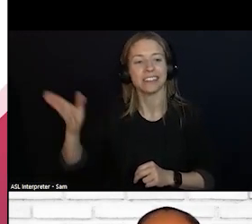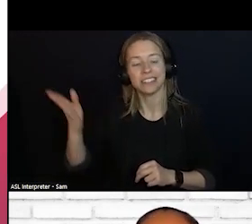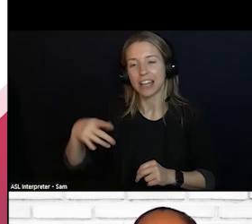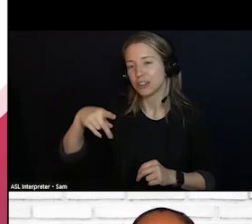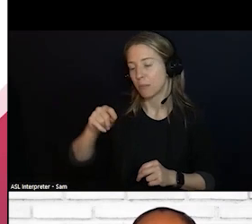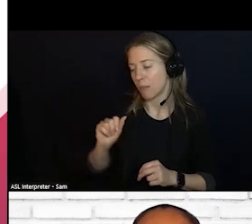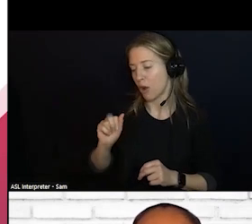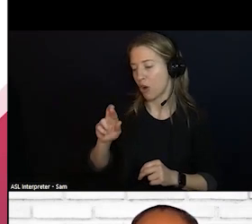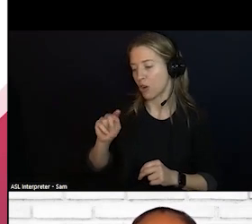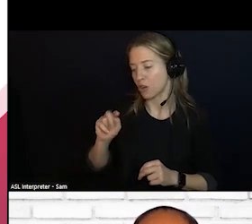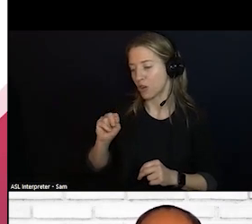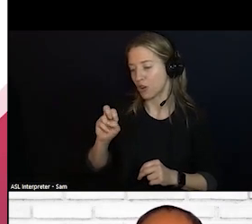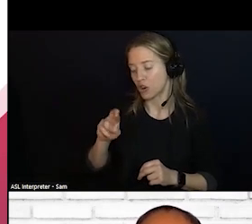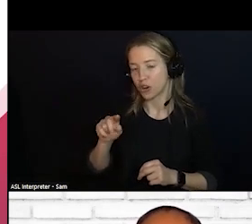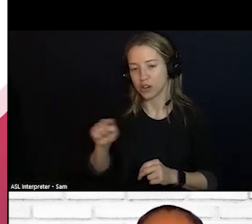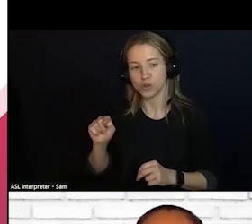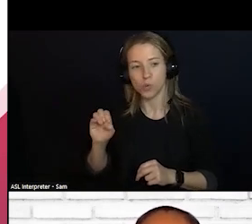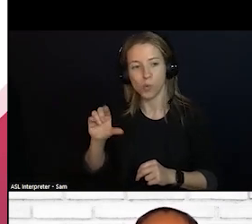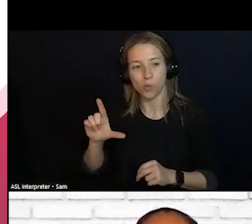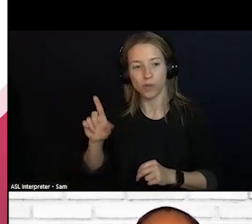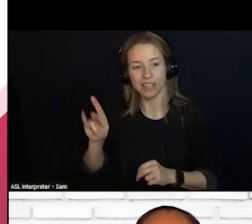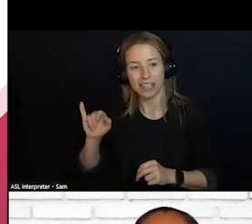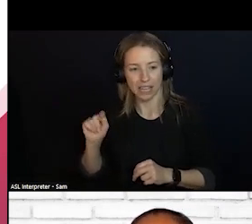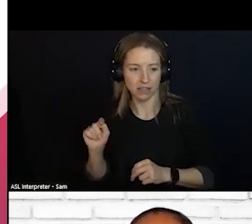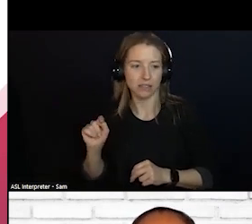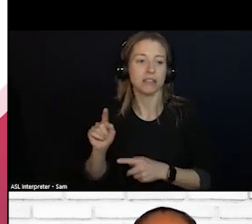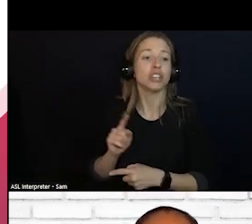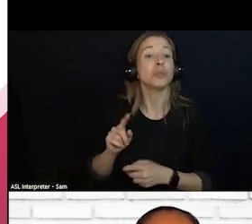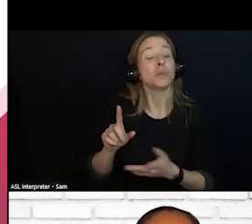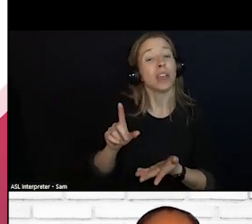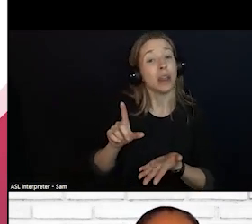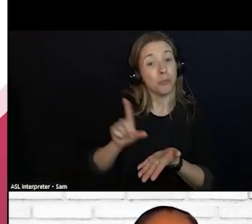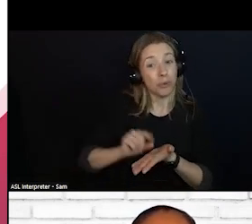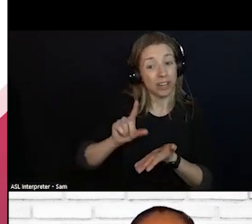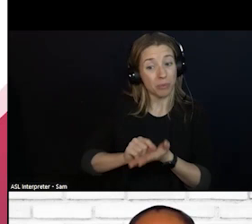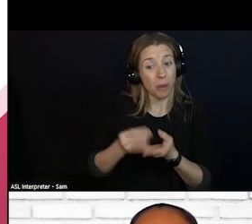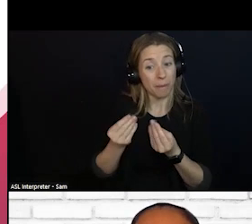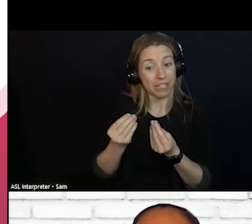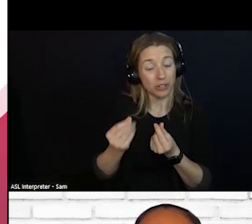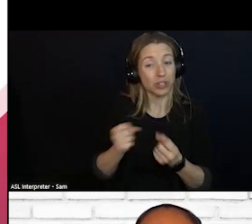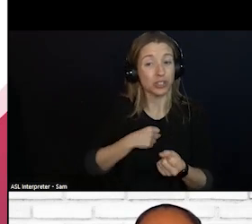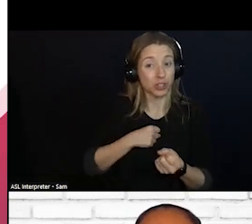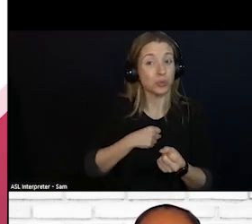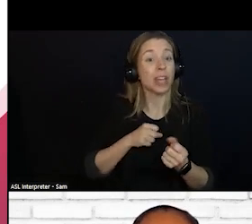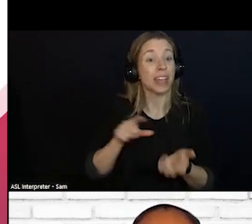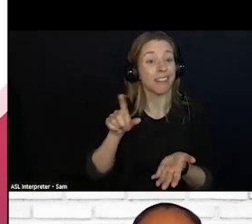ORDER UP TO 326 ITEMS FOR FREE. THERE MAY BE A BIT OF A BACKLOG.